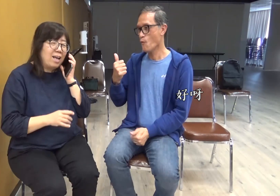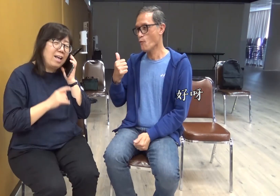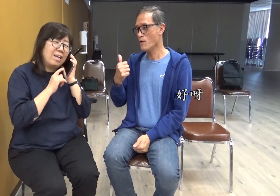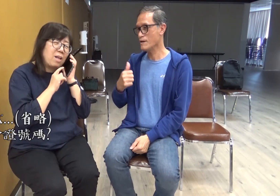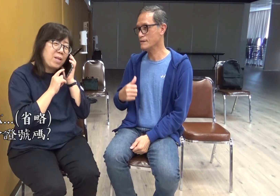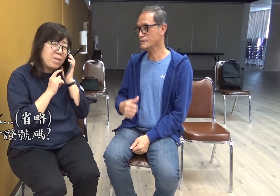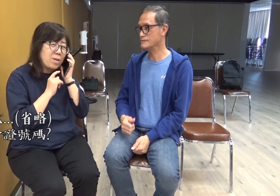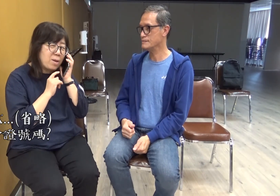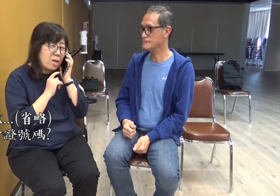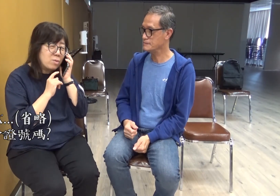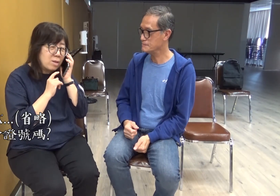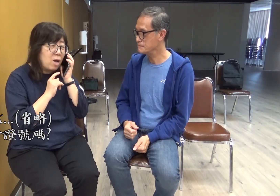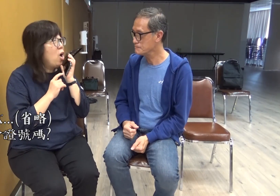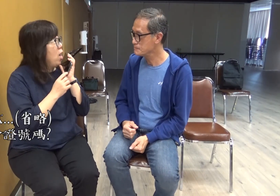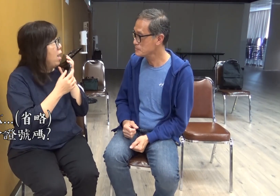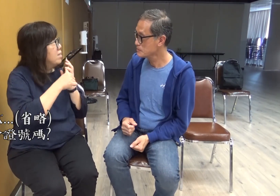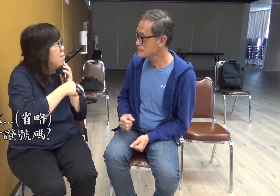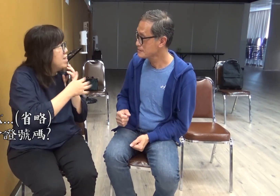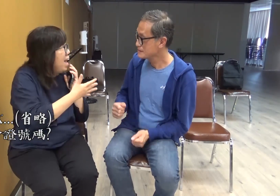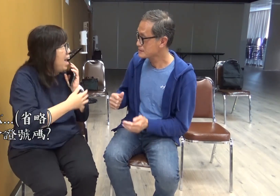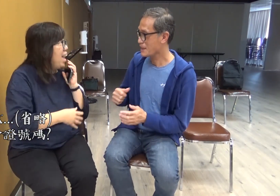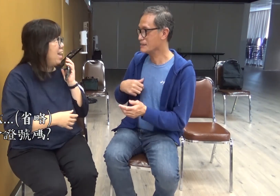XX…(omitted) ID card number?